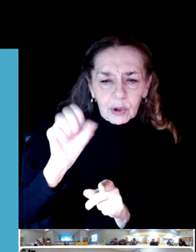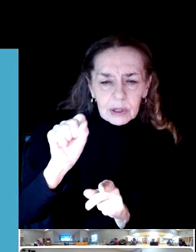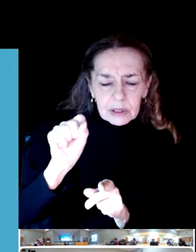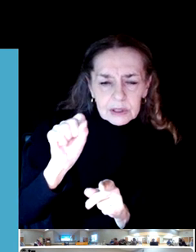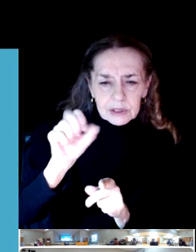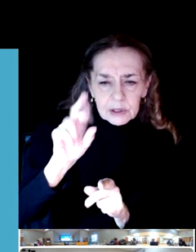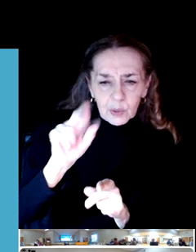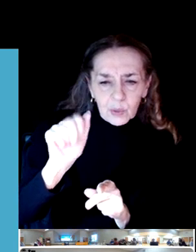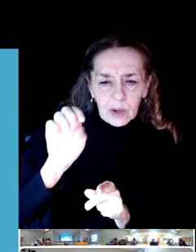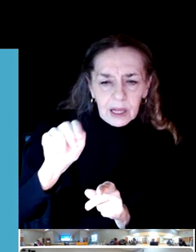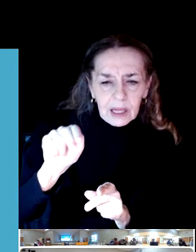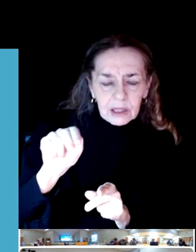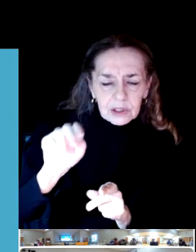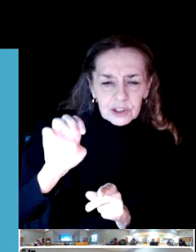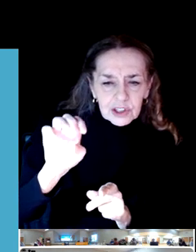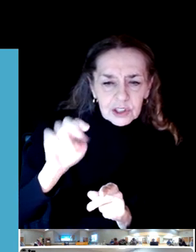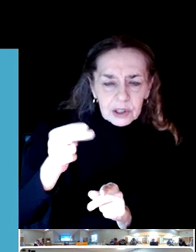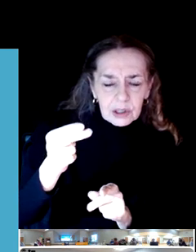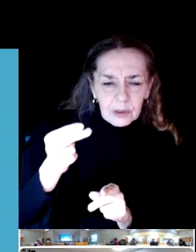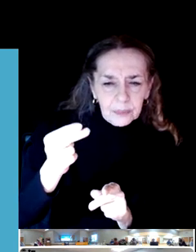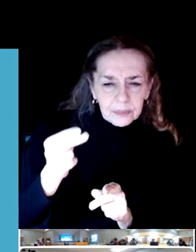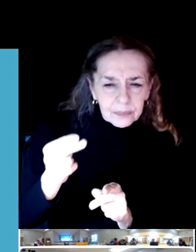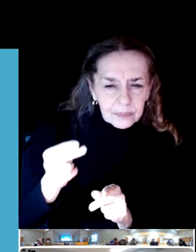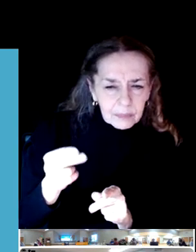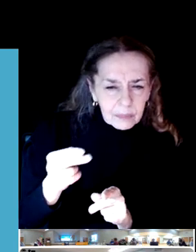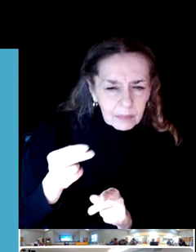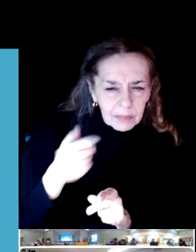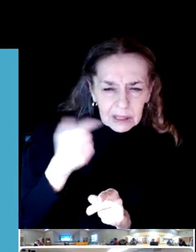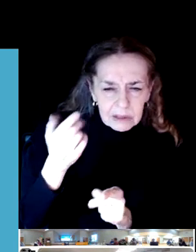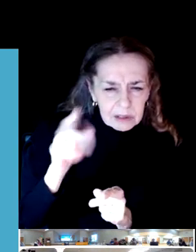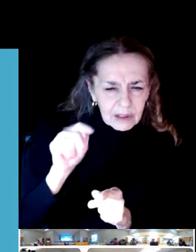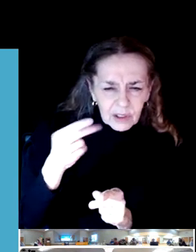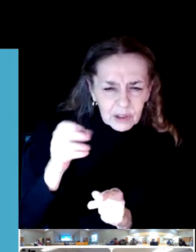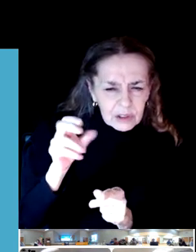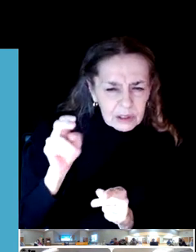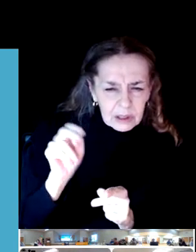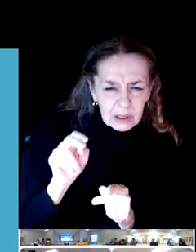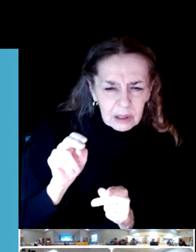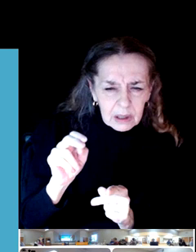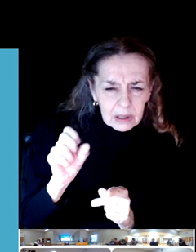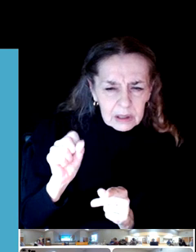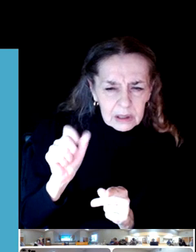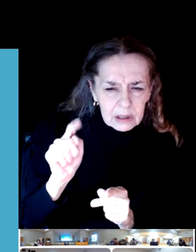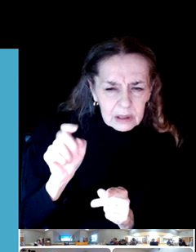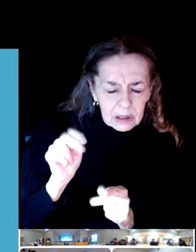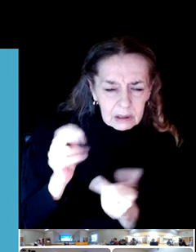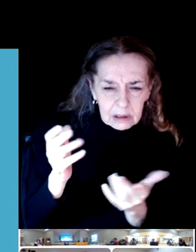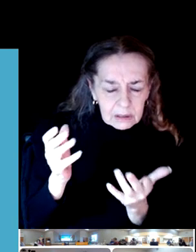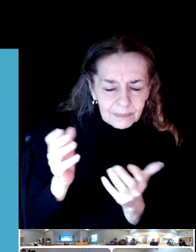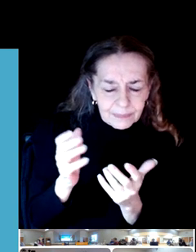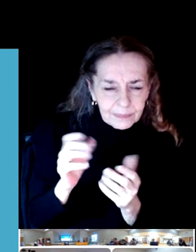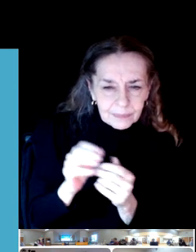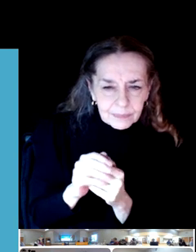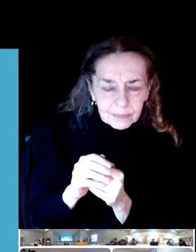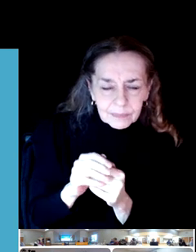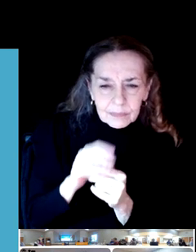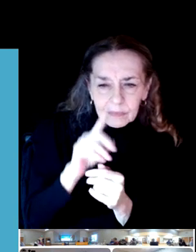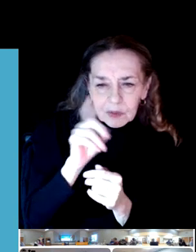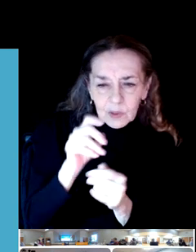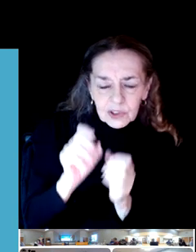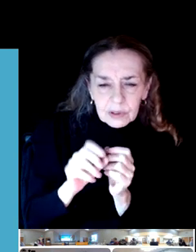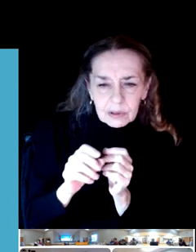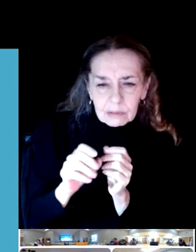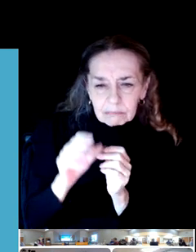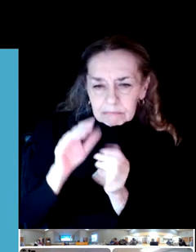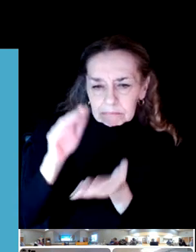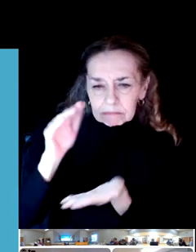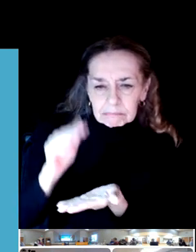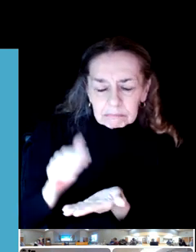I think that the property that you're referring to, is it south of Dorris Ranch, between Dorris